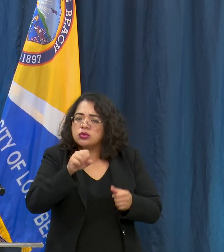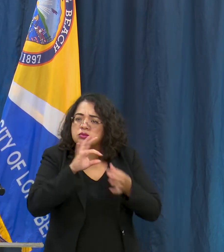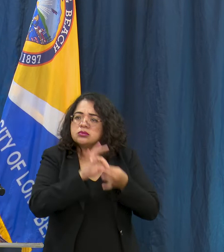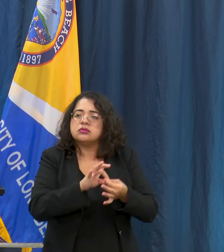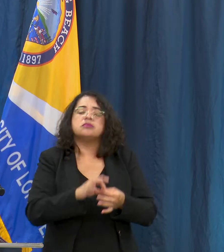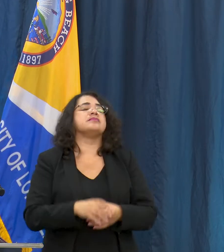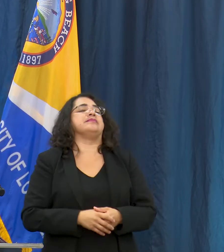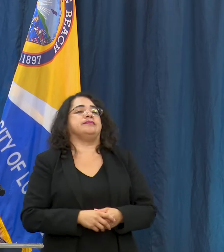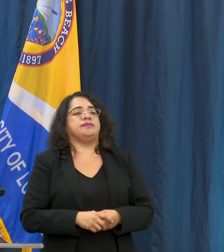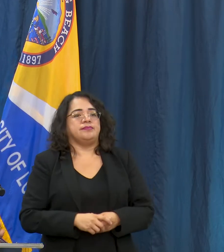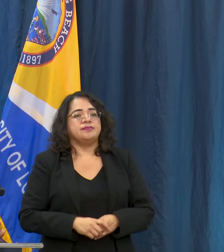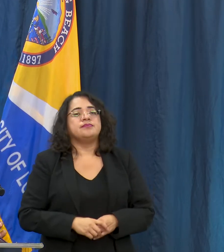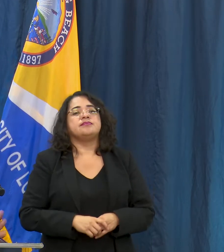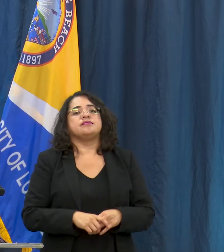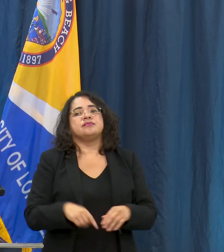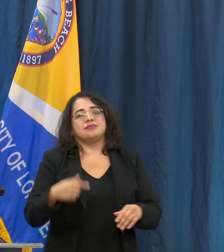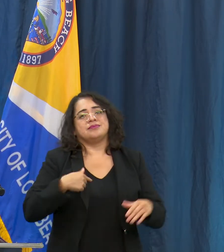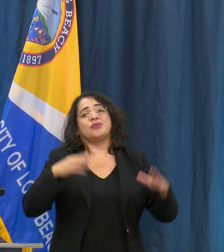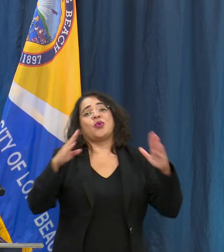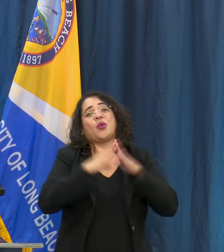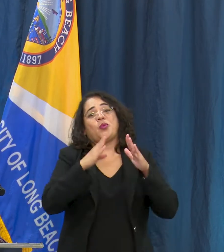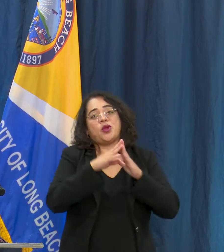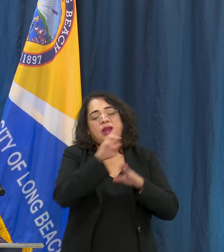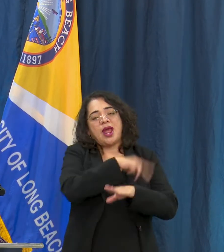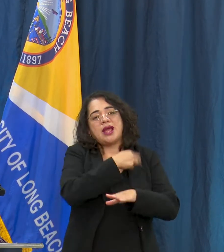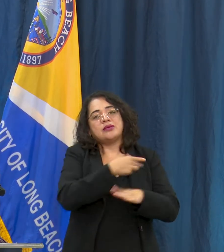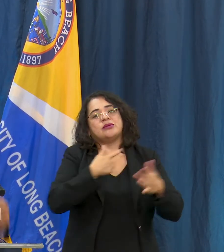obviously we've been wanting Community Hospital to open now for